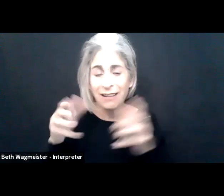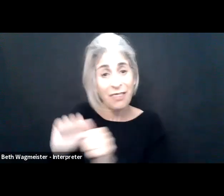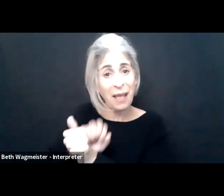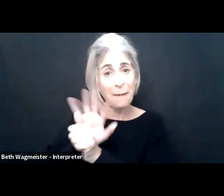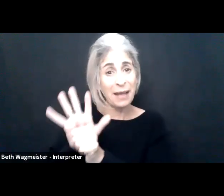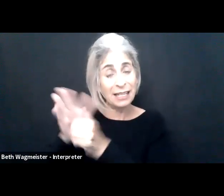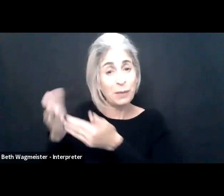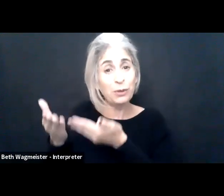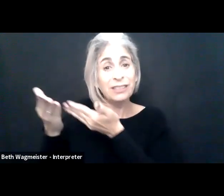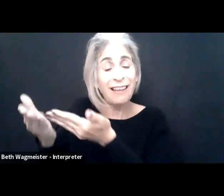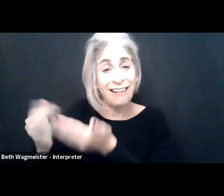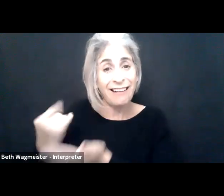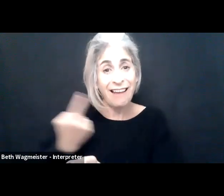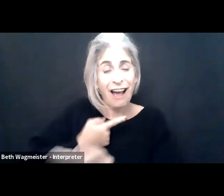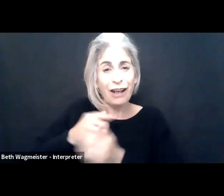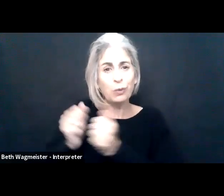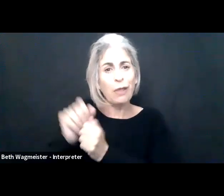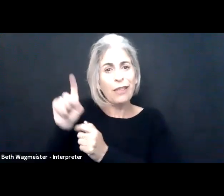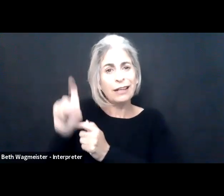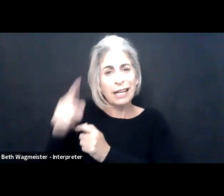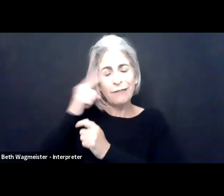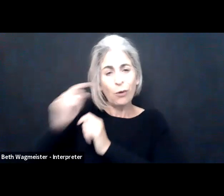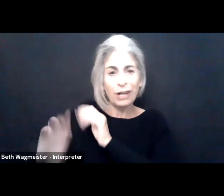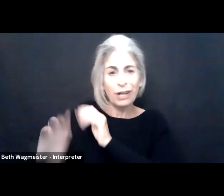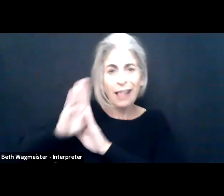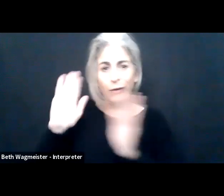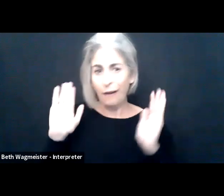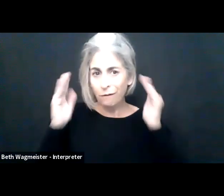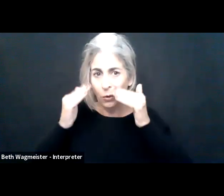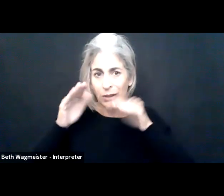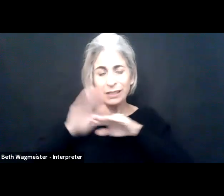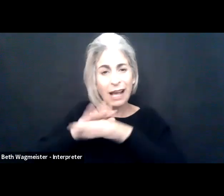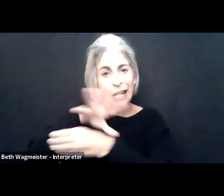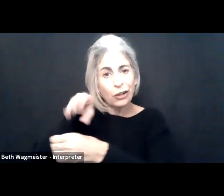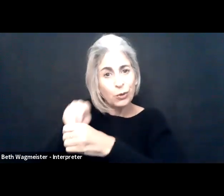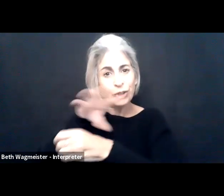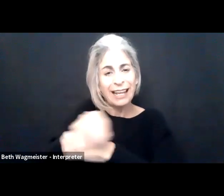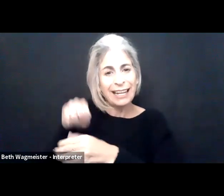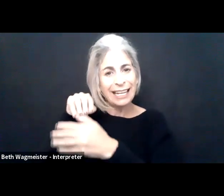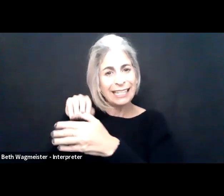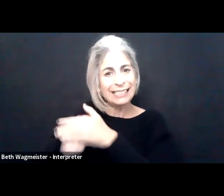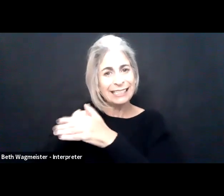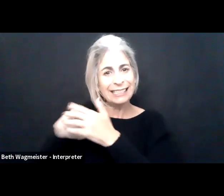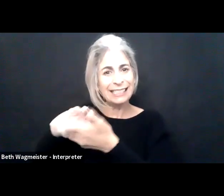speakers across the different sessions is that the pandemic really presented us with a need for an accelerated focus on